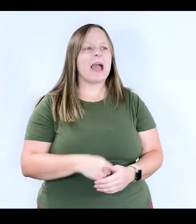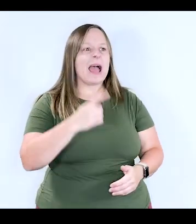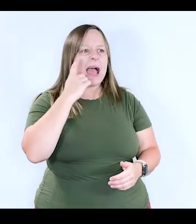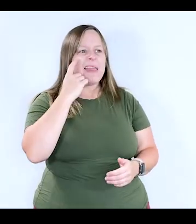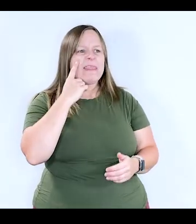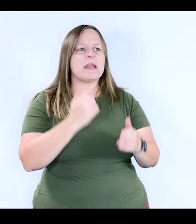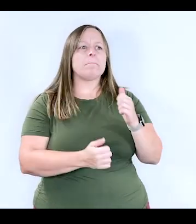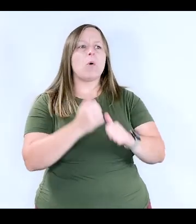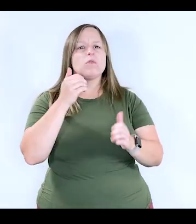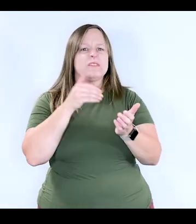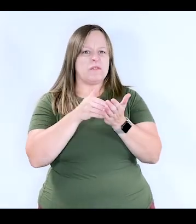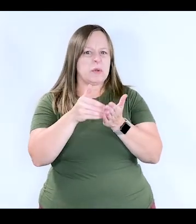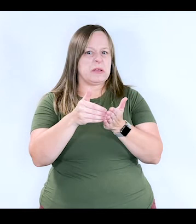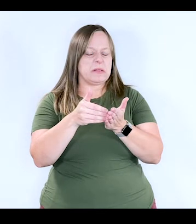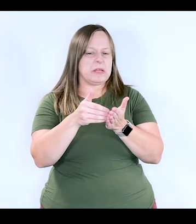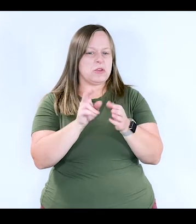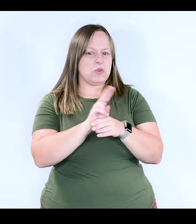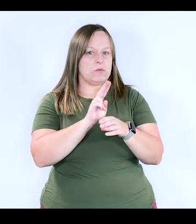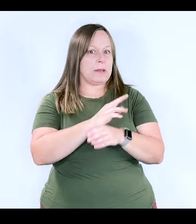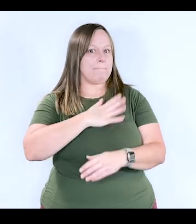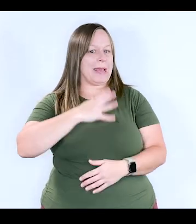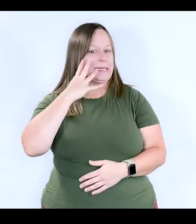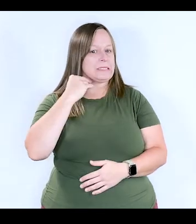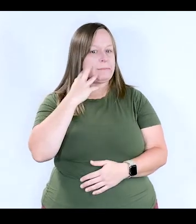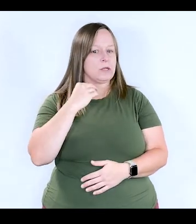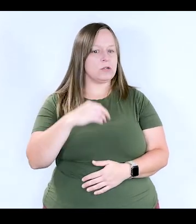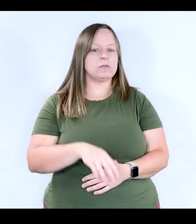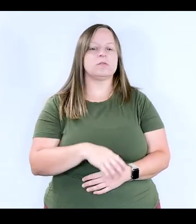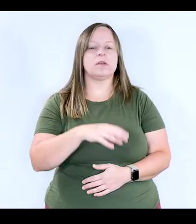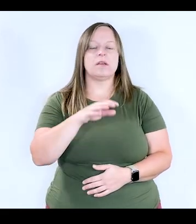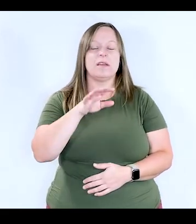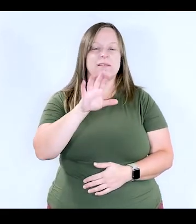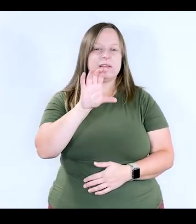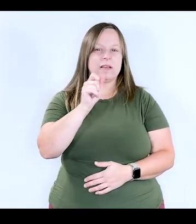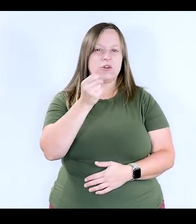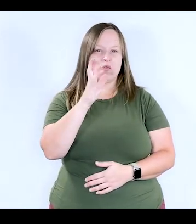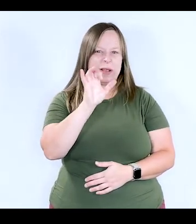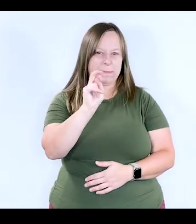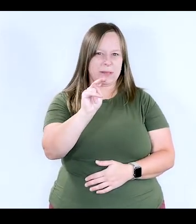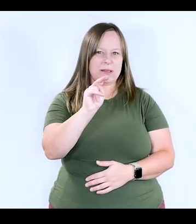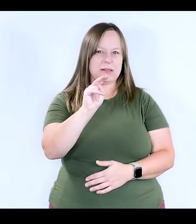I think the most frequently used, from my experience, has been the Caribbean Spanish and Latin